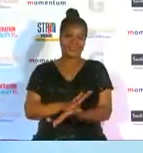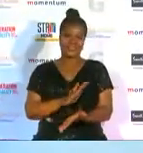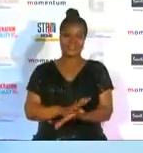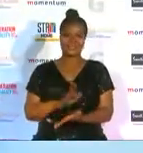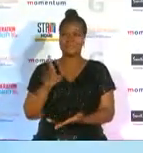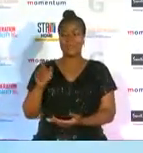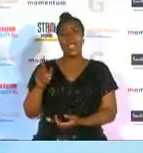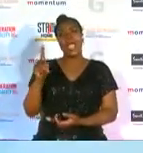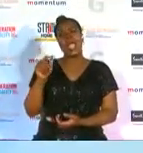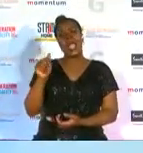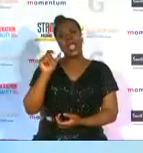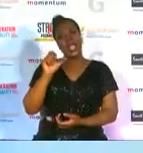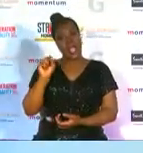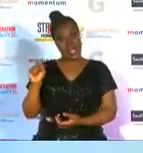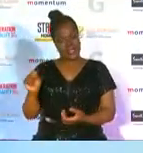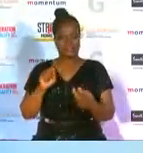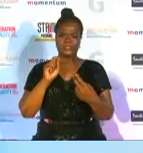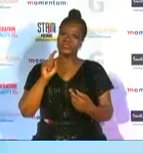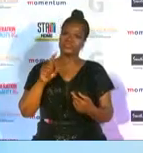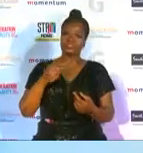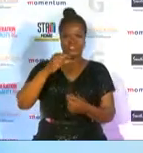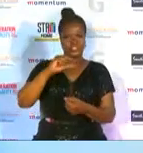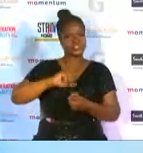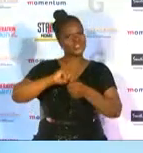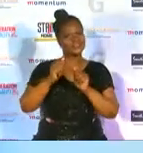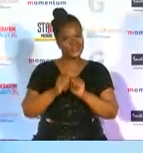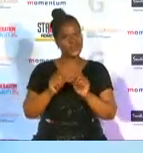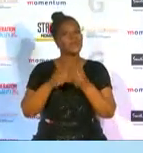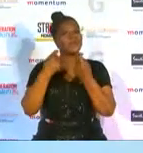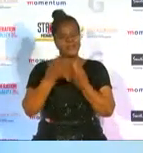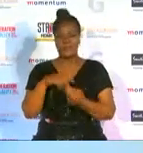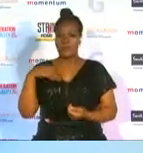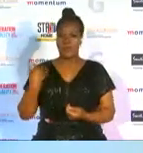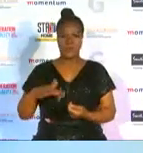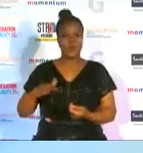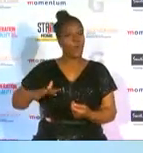and to the g sport team we hope to see another incredible 15 years